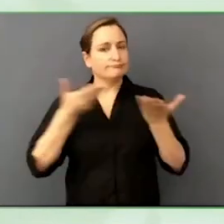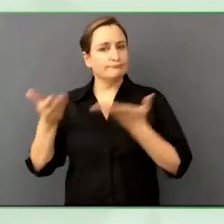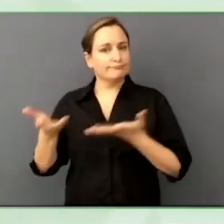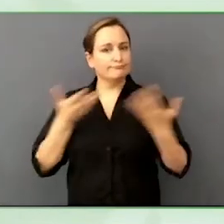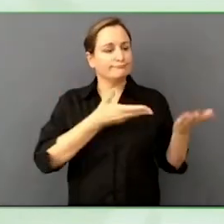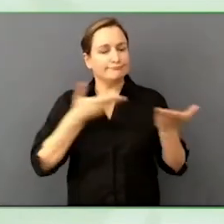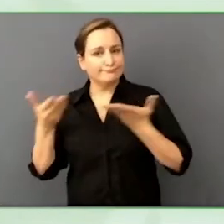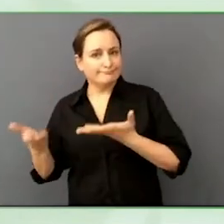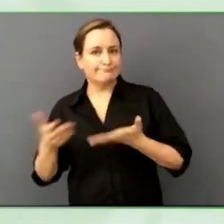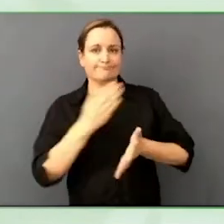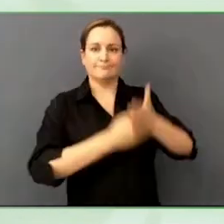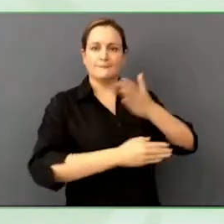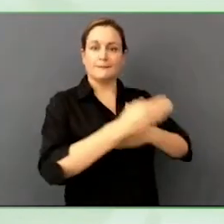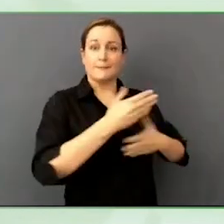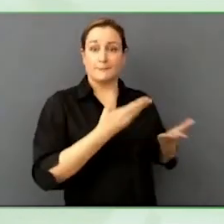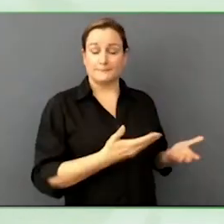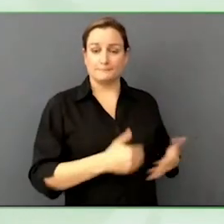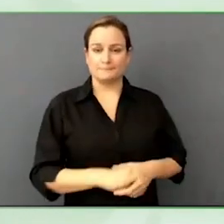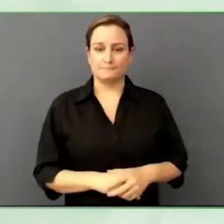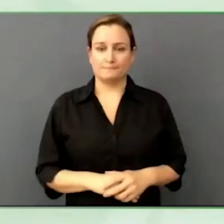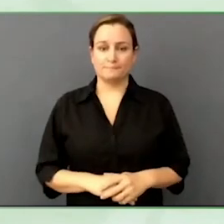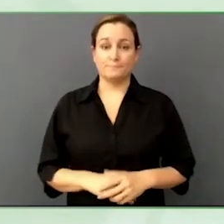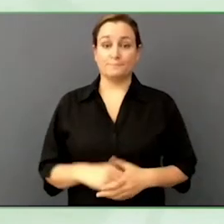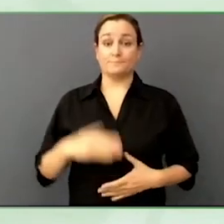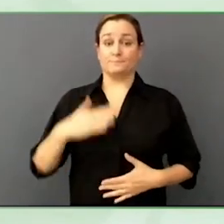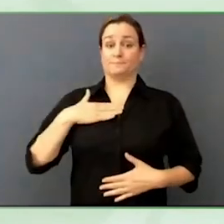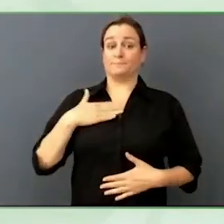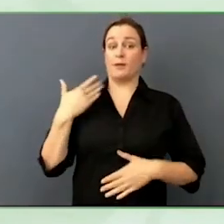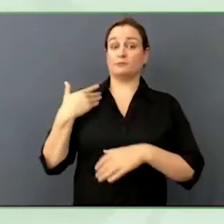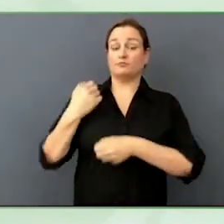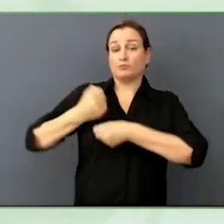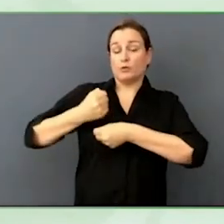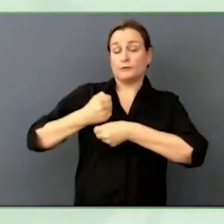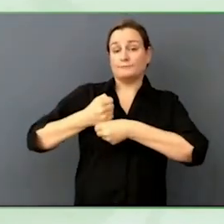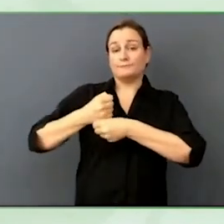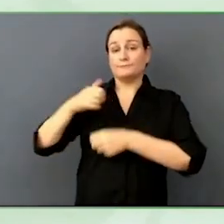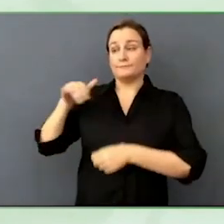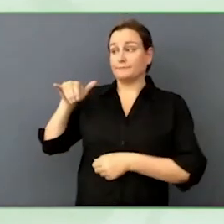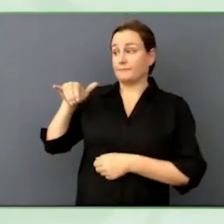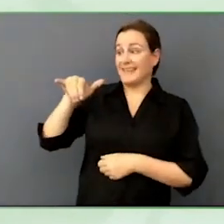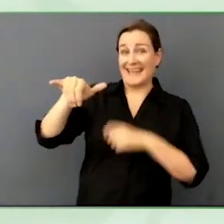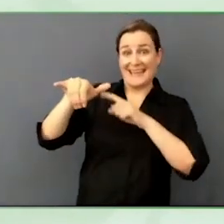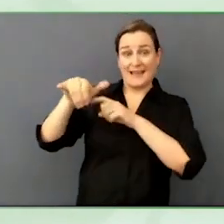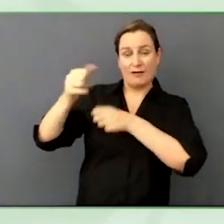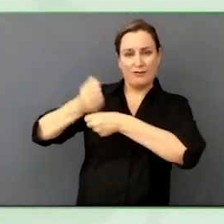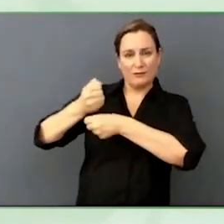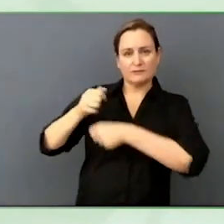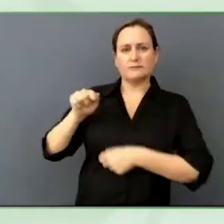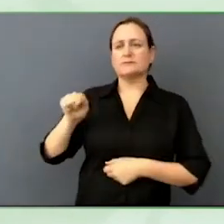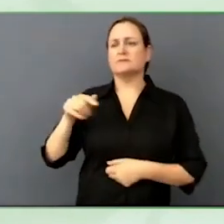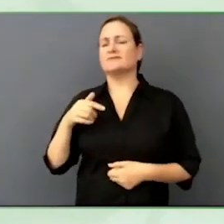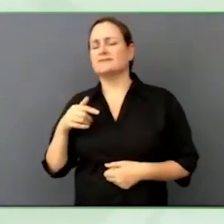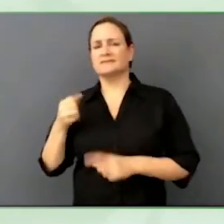My background with the air force was in representation, a lot of fighting, I did not want to be advocacy and fighting, I wanted to